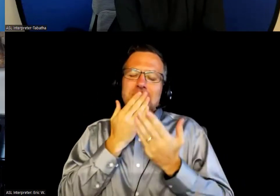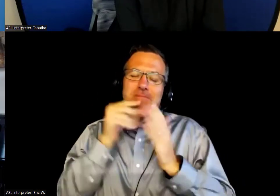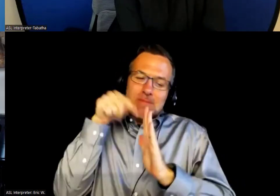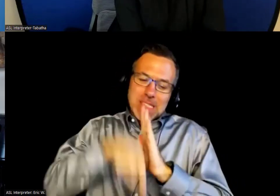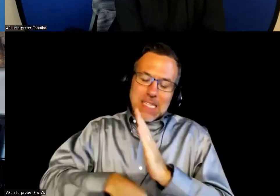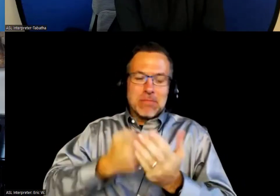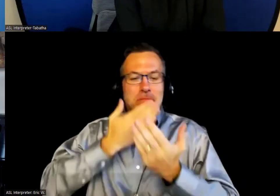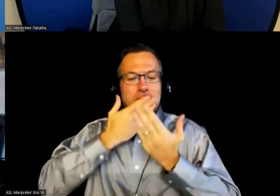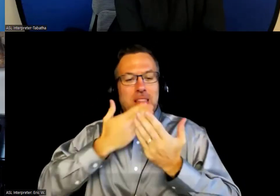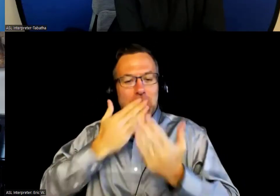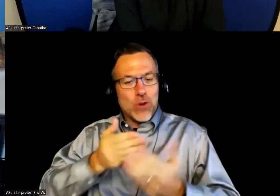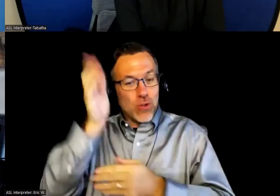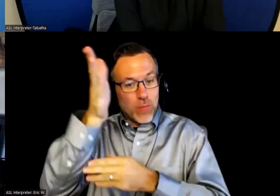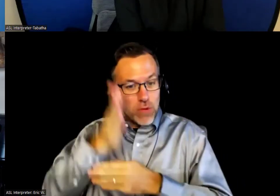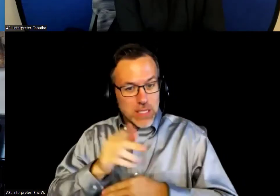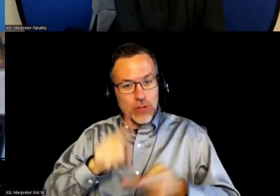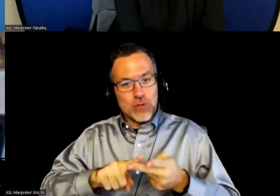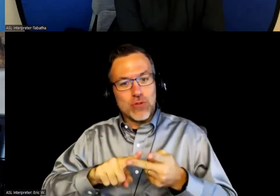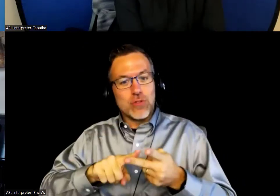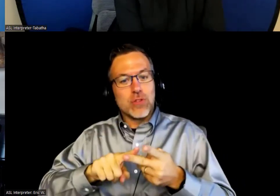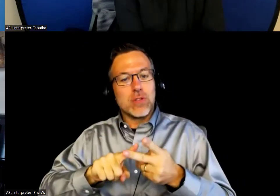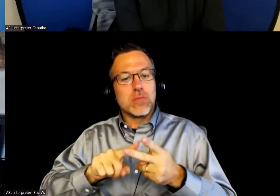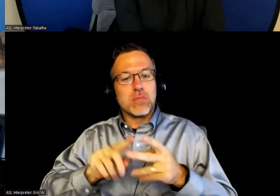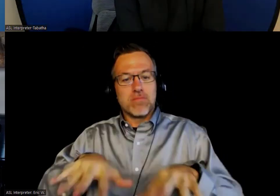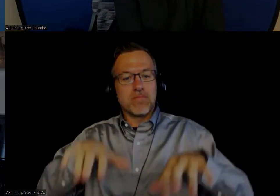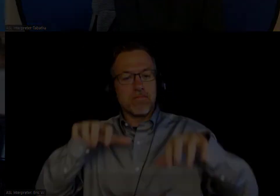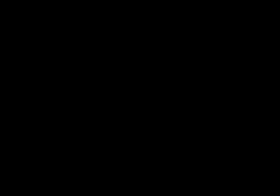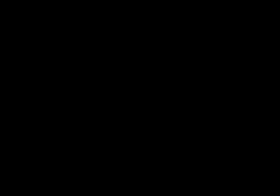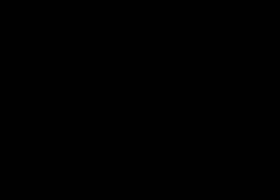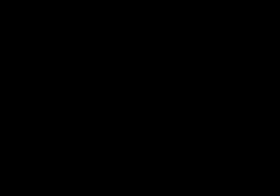our participants, for a very informative session today.